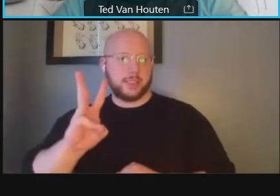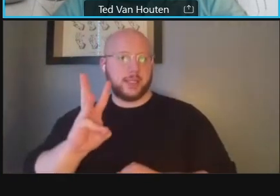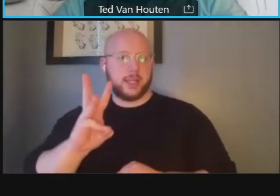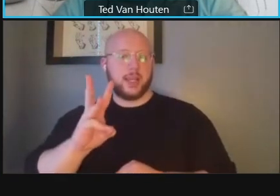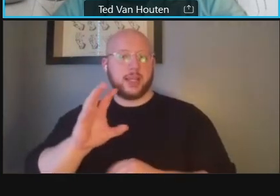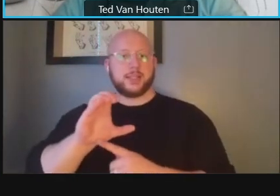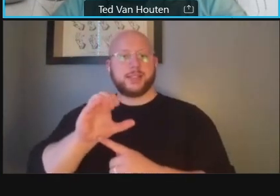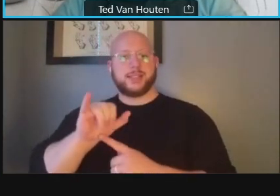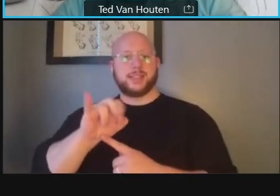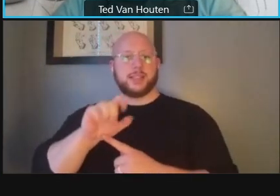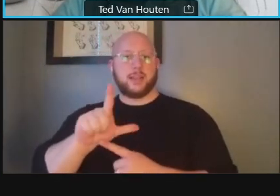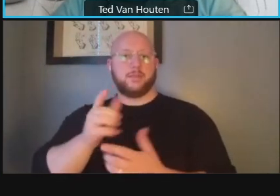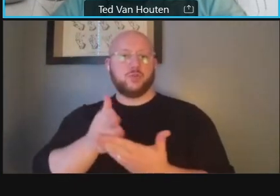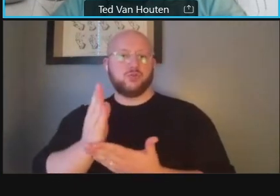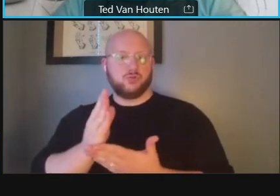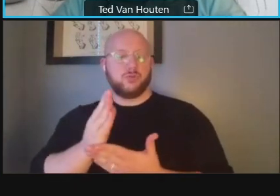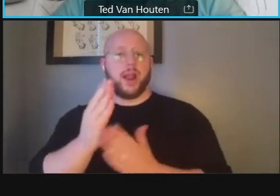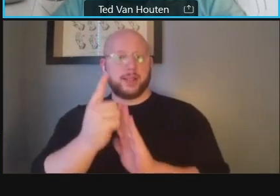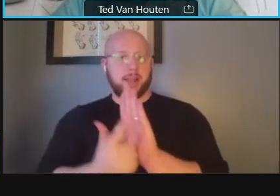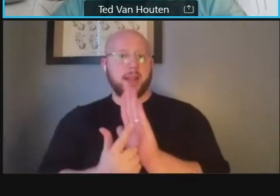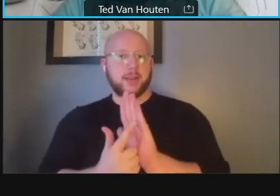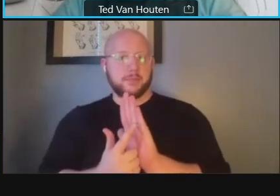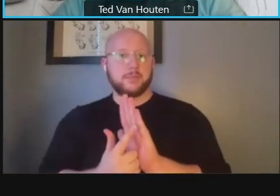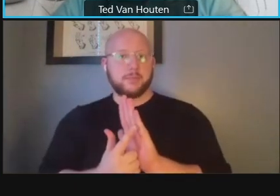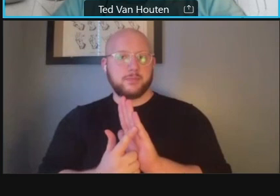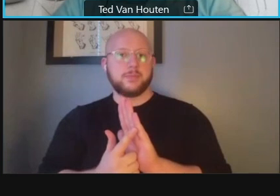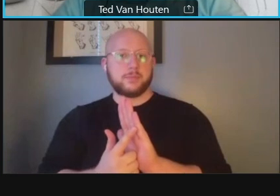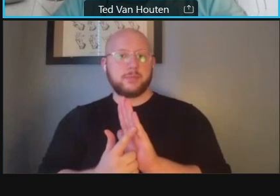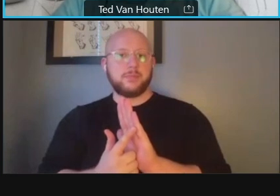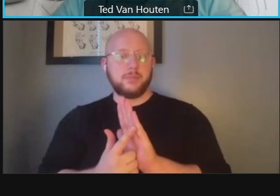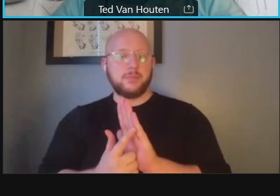the participant questionnaires are used to help us ensure that we're informing the public and